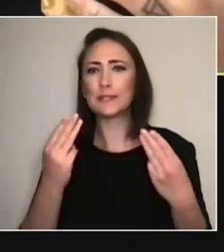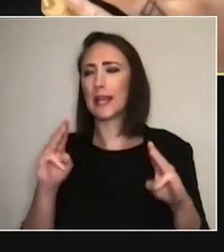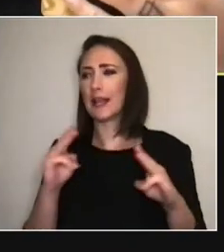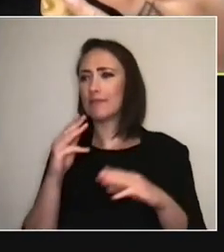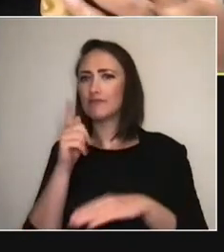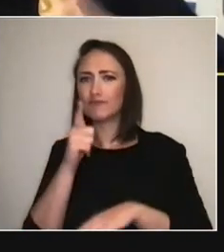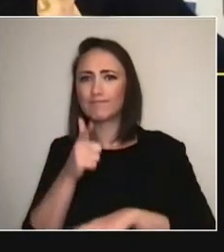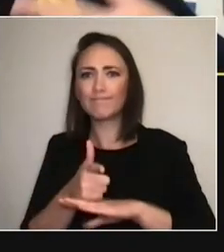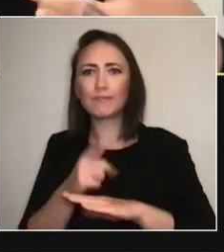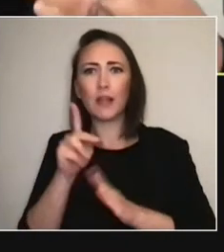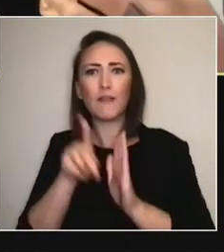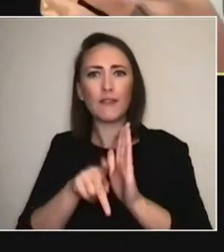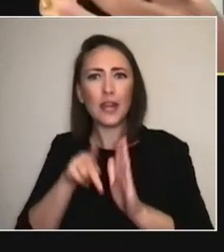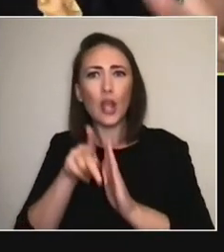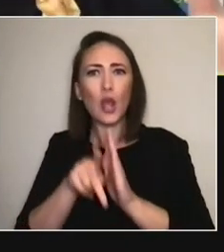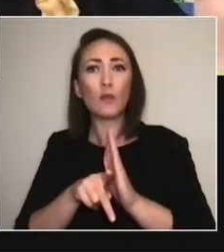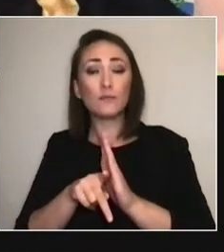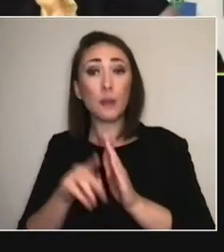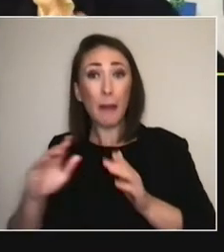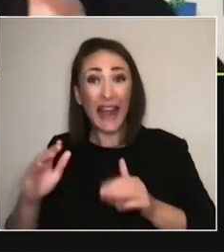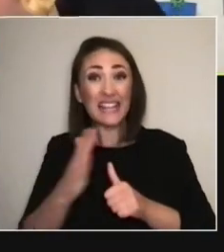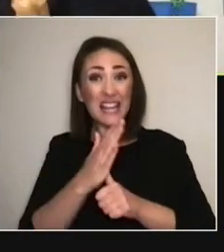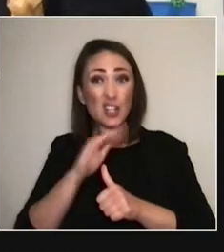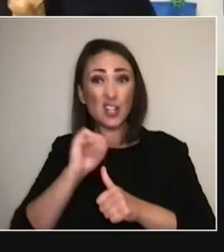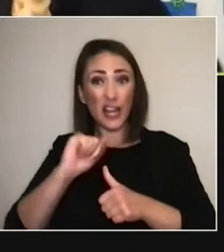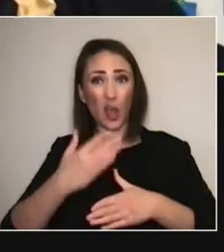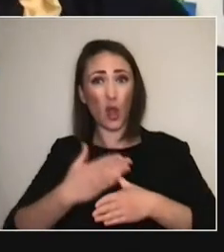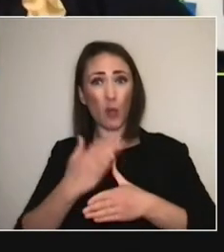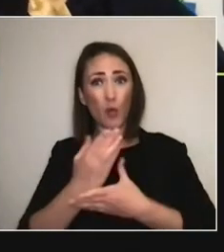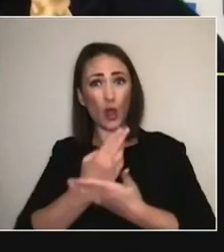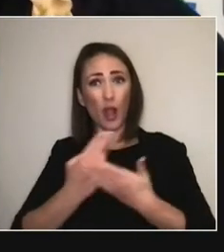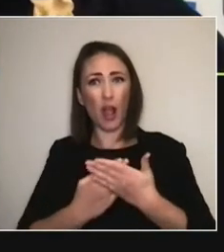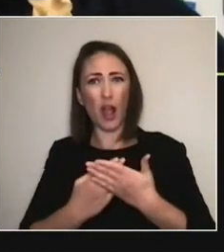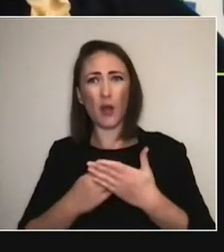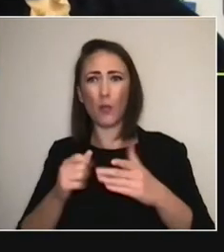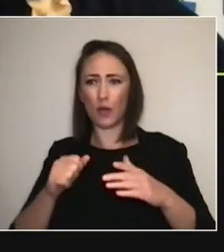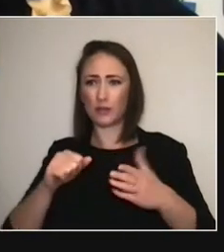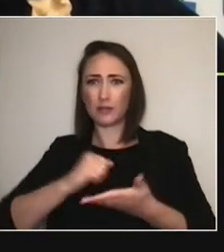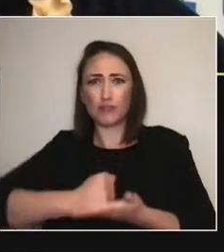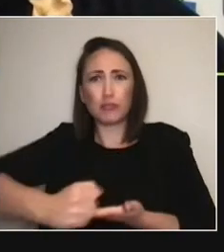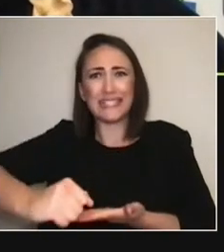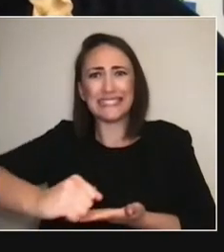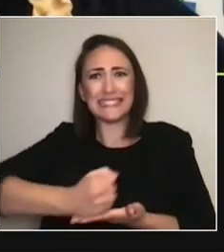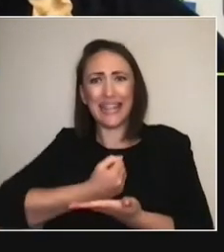Because initially, I knew her as a block printer. So, you've kind of really gone on this kind of journey.